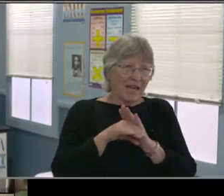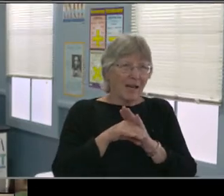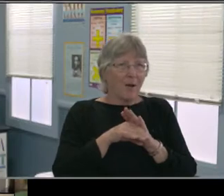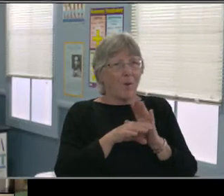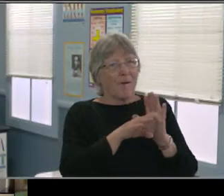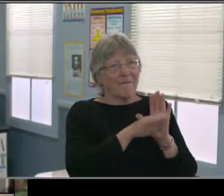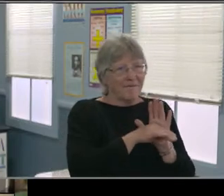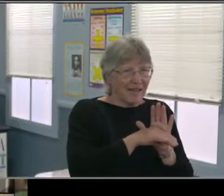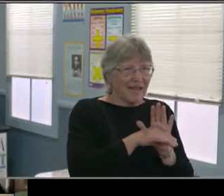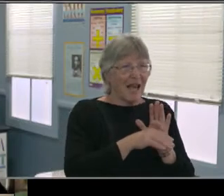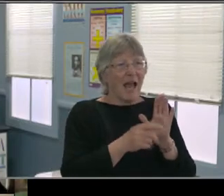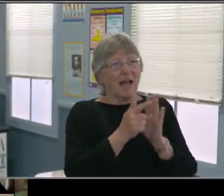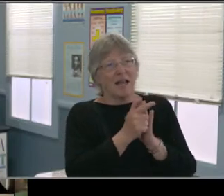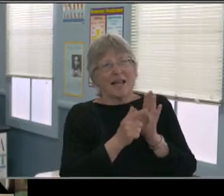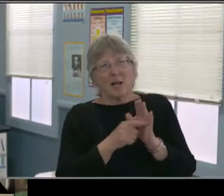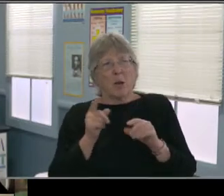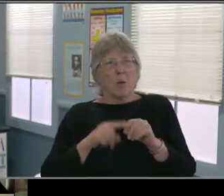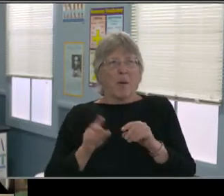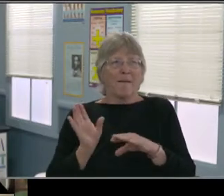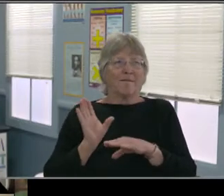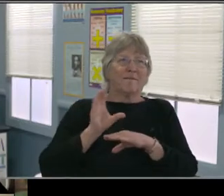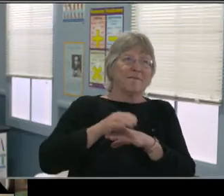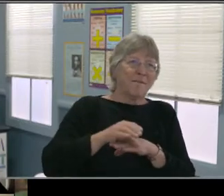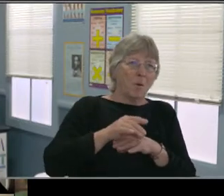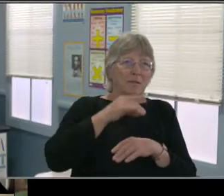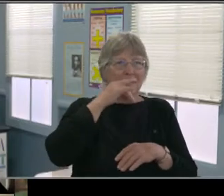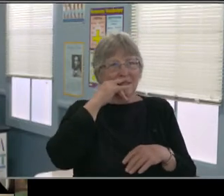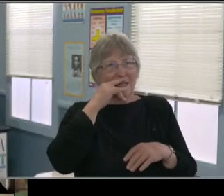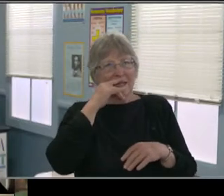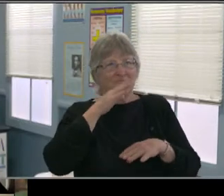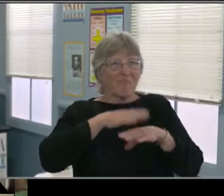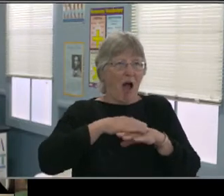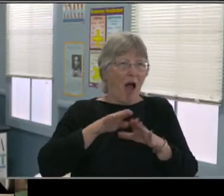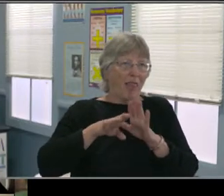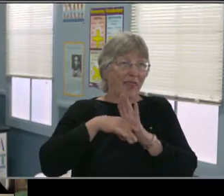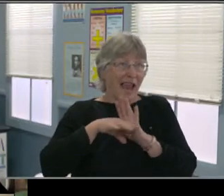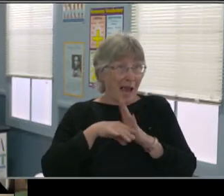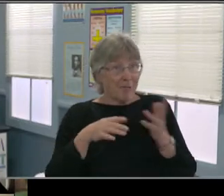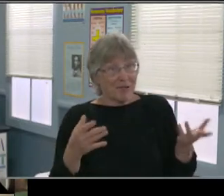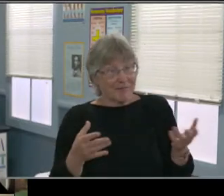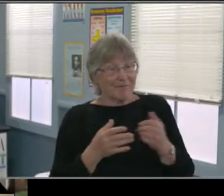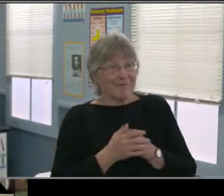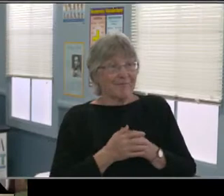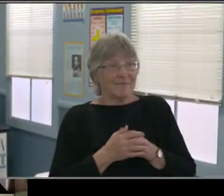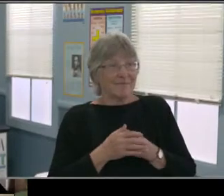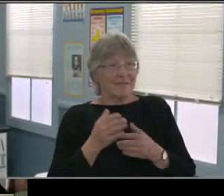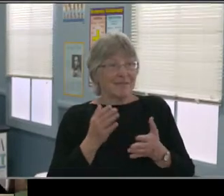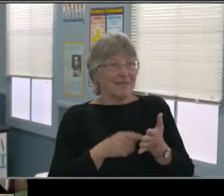So in regards to the work that we do we work with, our homeless falls to you. And honestly their learning environments